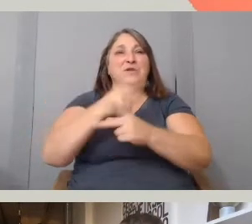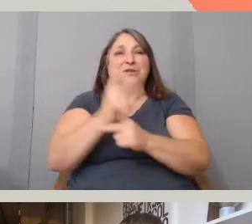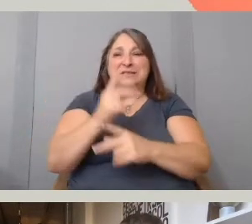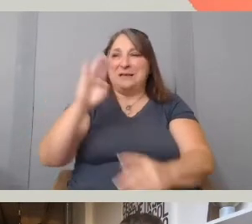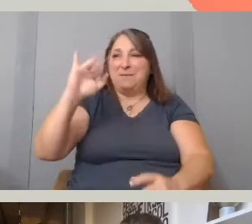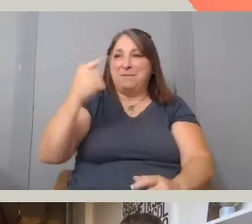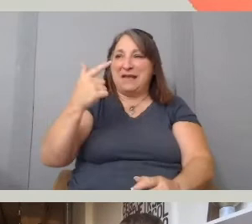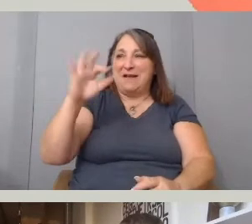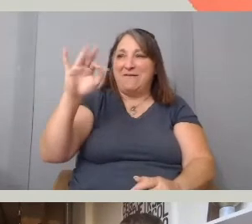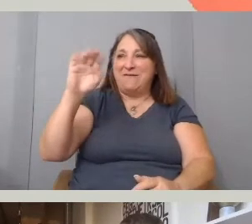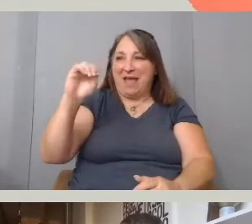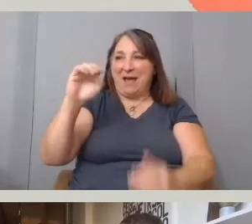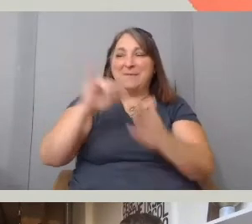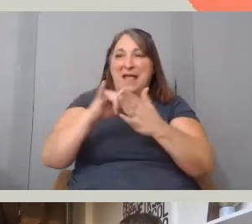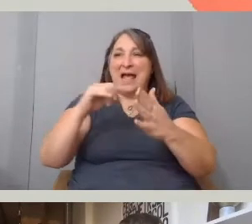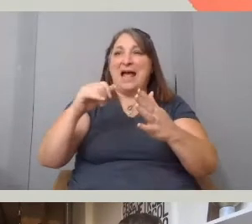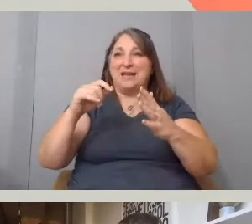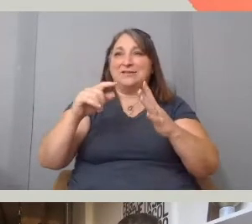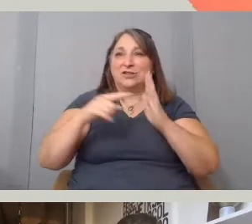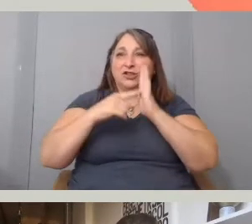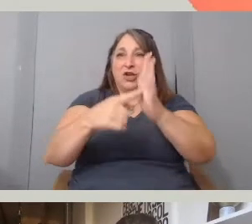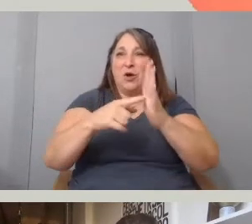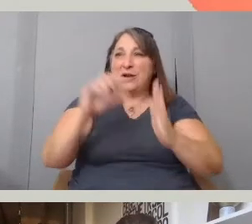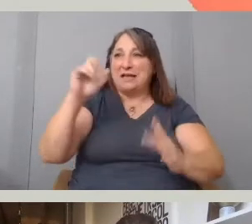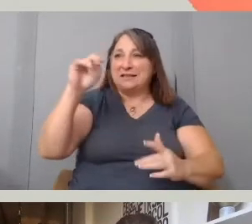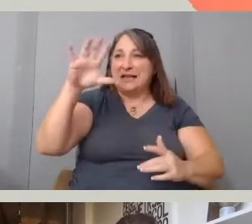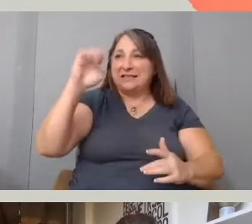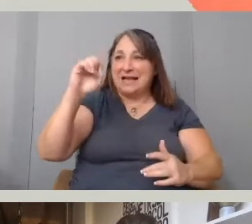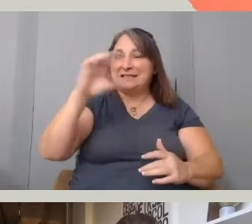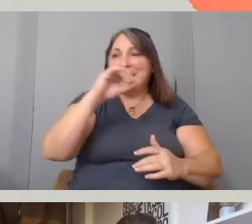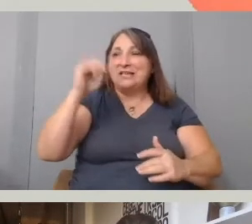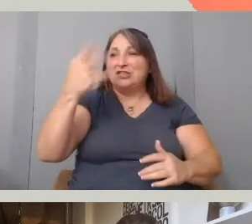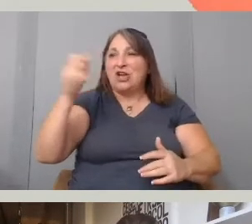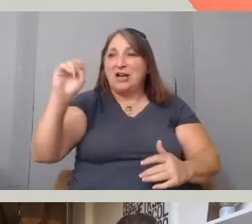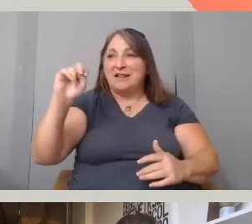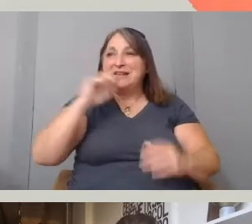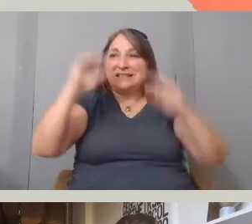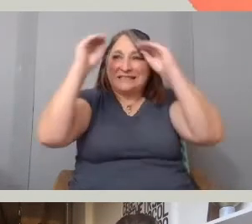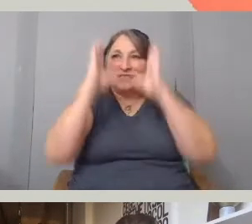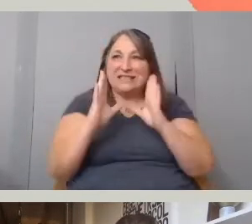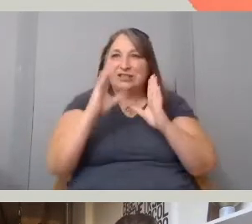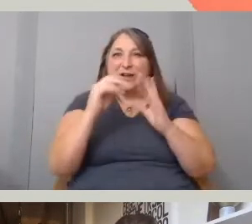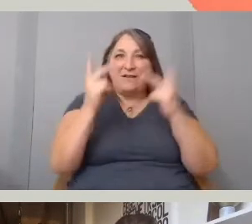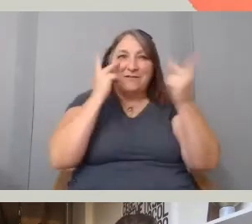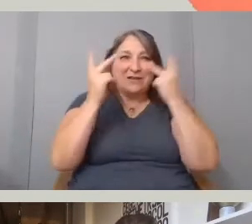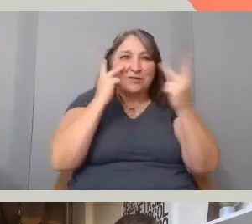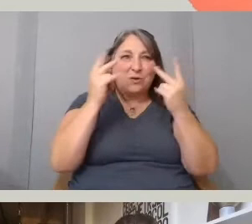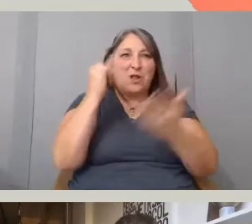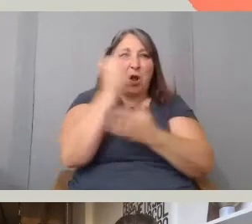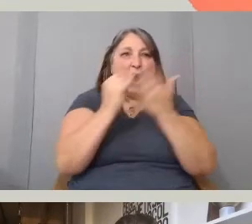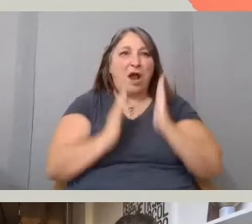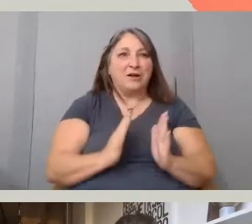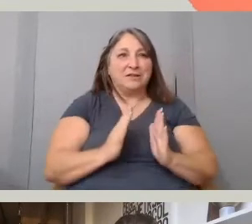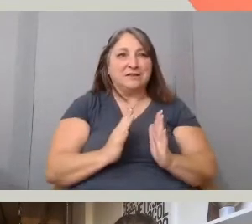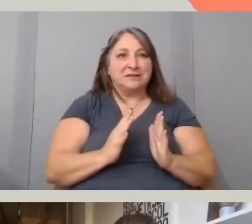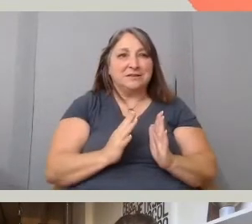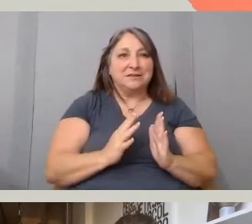And Jonathan is also a teacher and a visual artist. Do, does one of you, do both of you want to give us